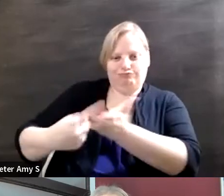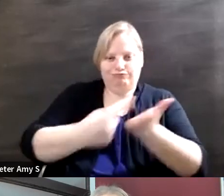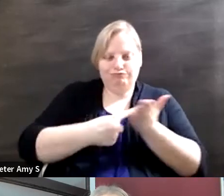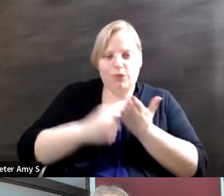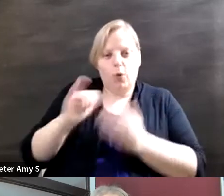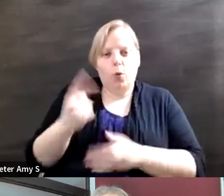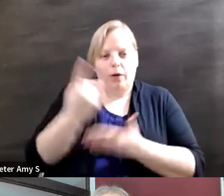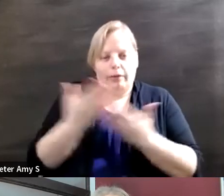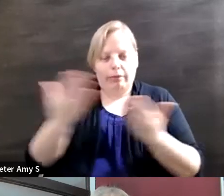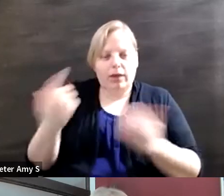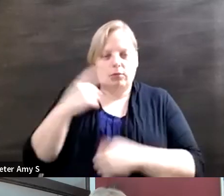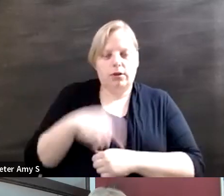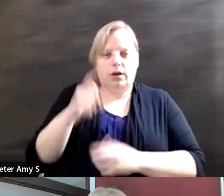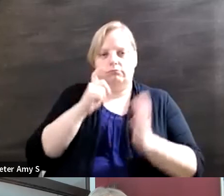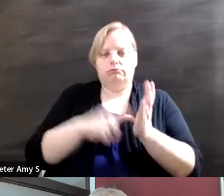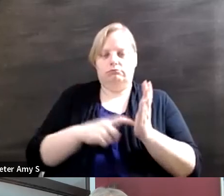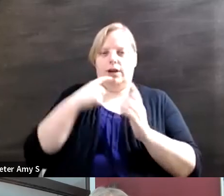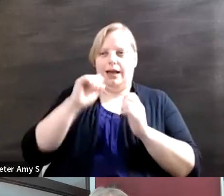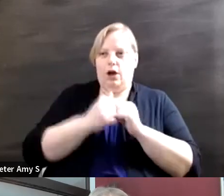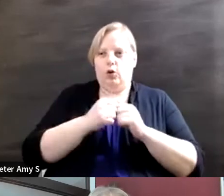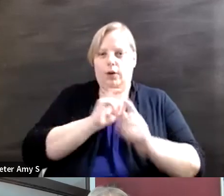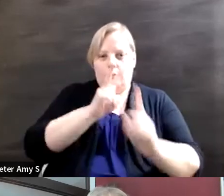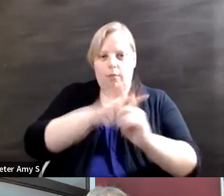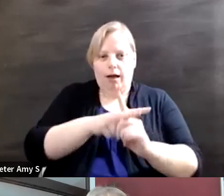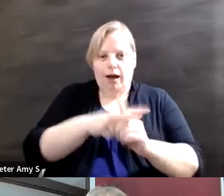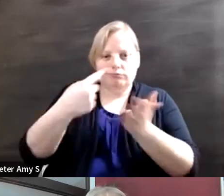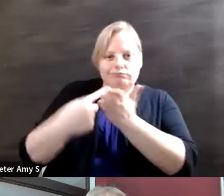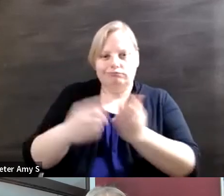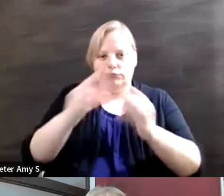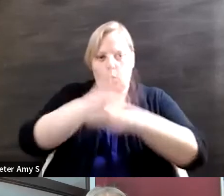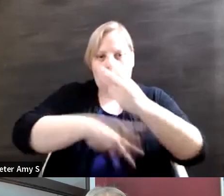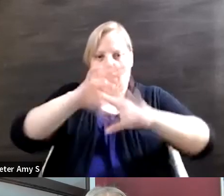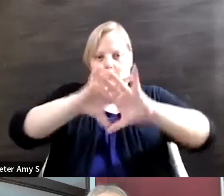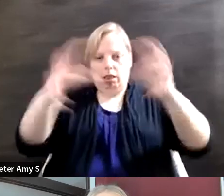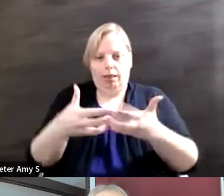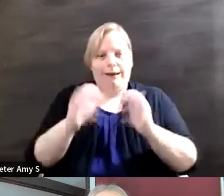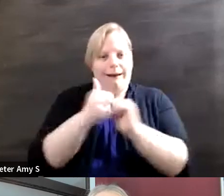you ask how we expand this discussion globally my brain went to is one of the emotions every four